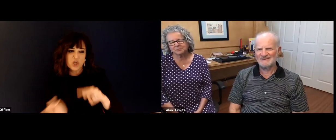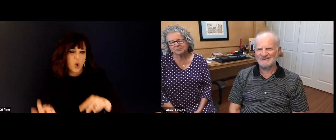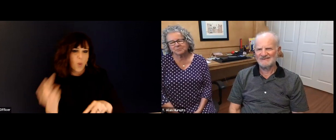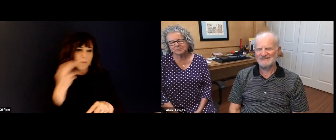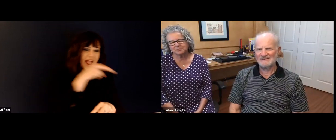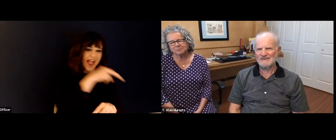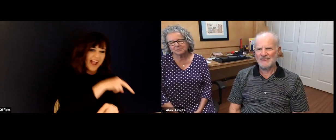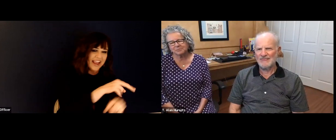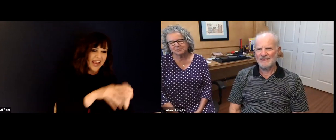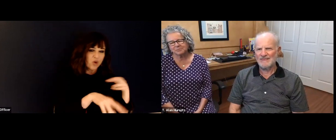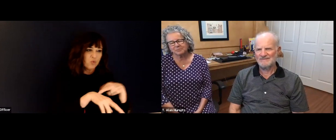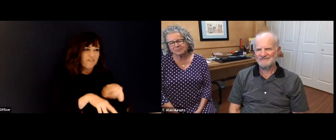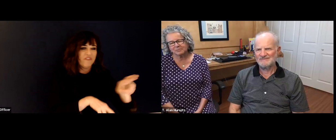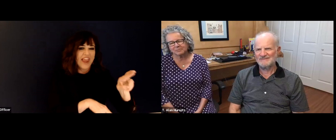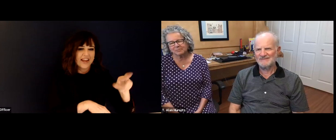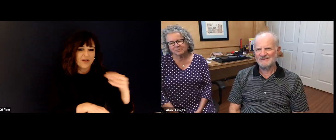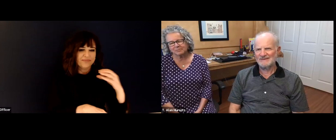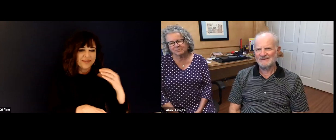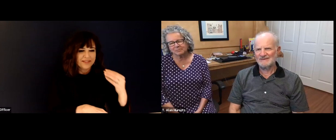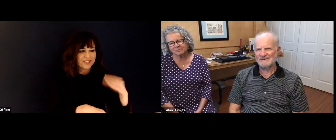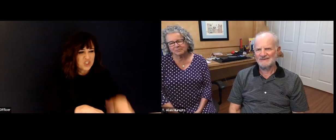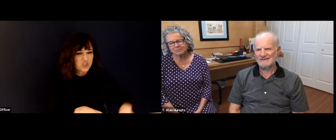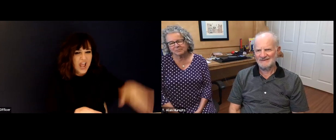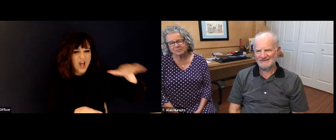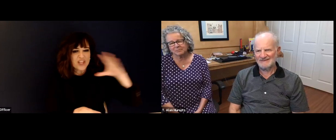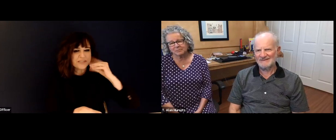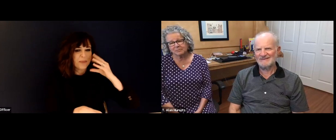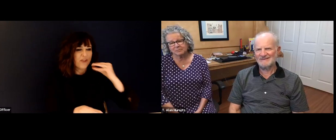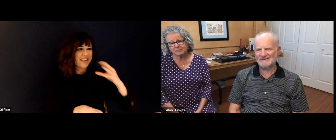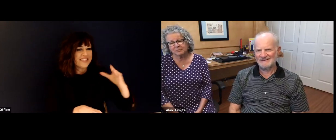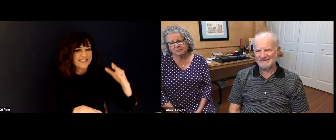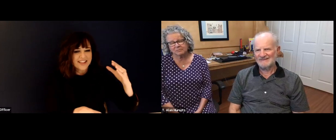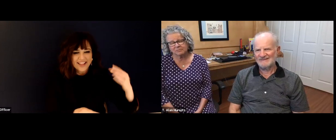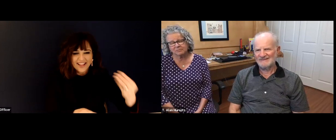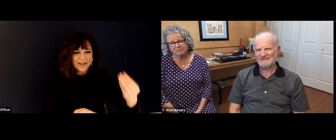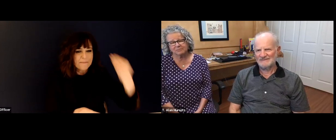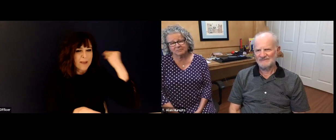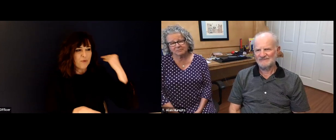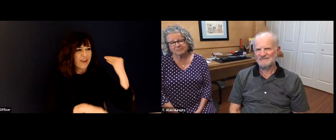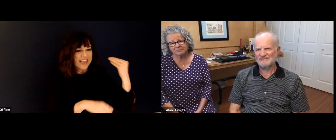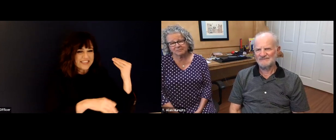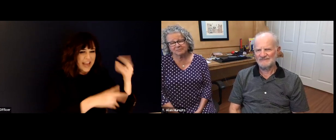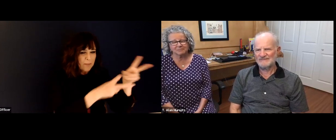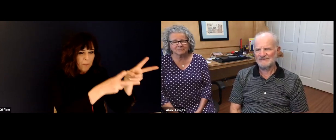in those important qualities of leadership, you tied it together so well. So thank you so much for sharing